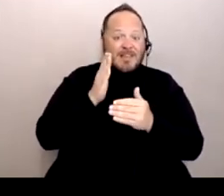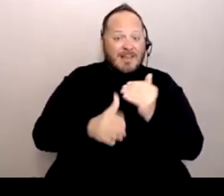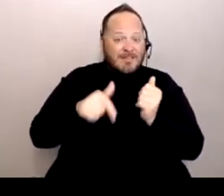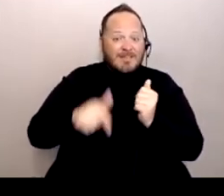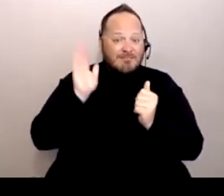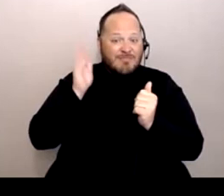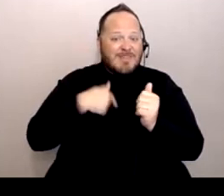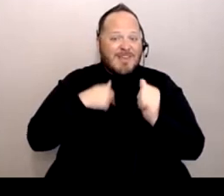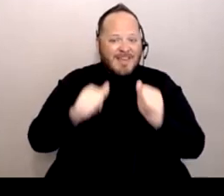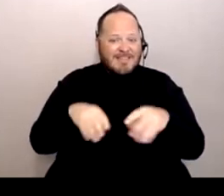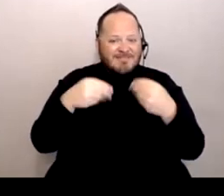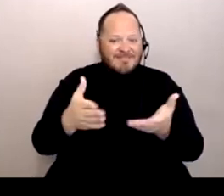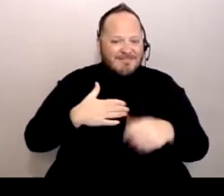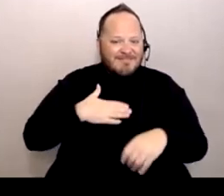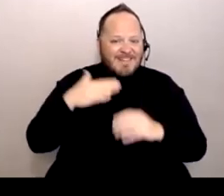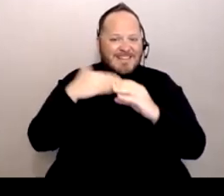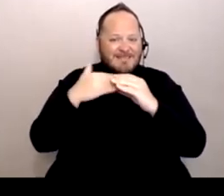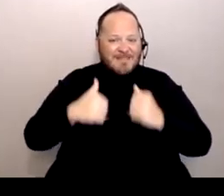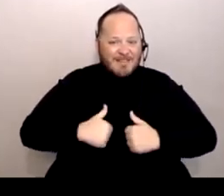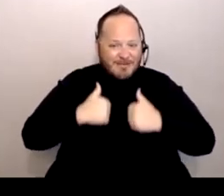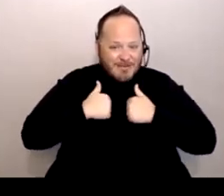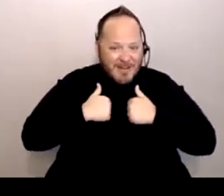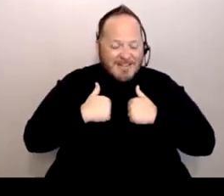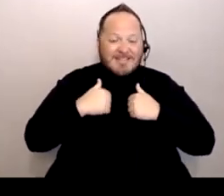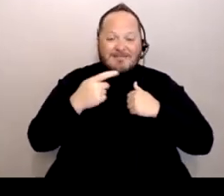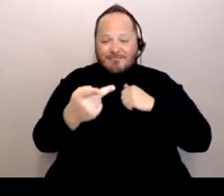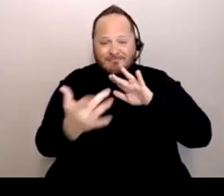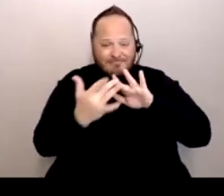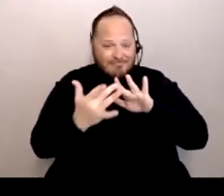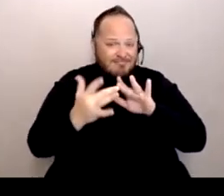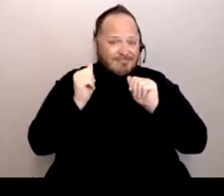and we can chat a little further if time does not allow.